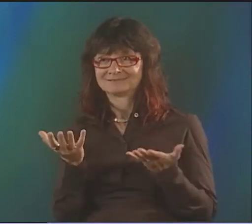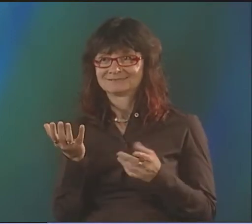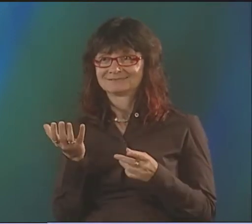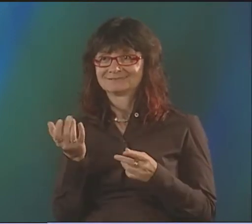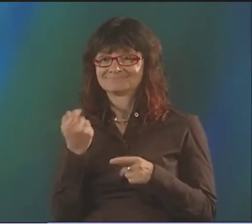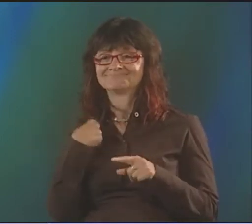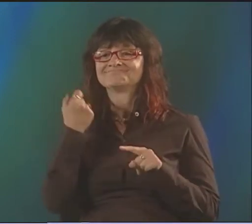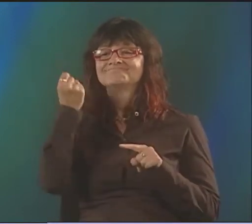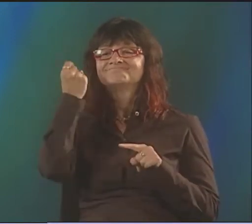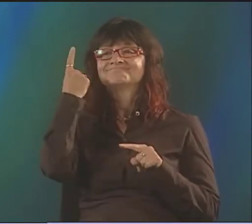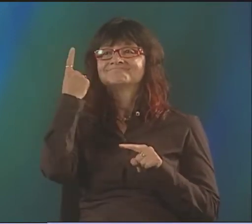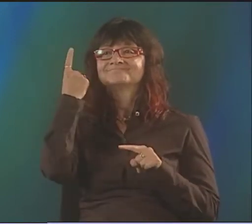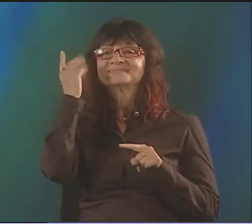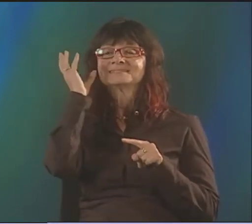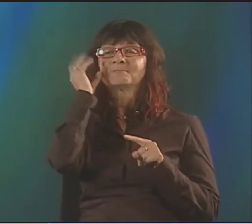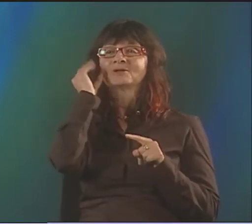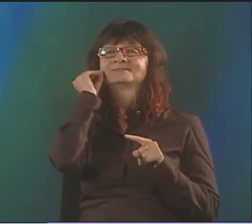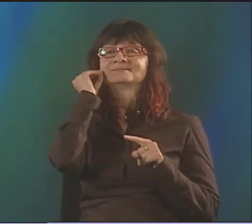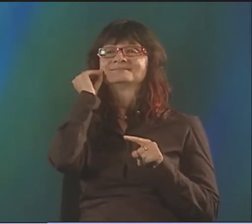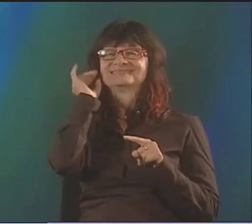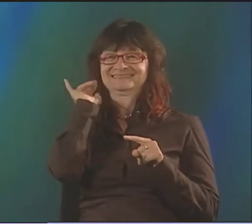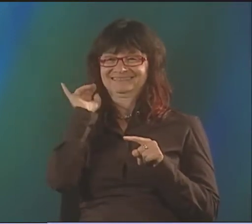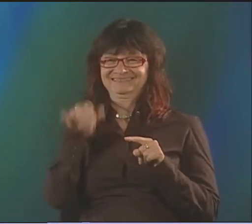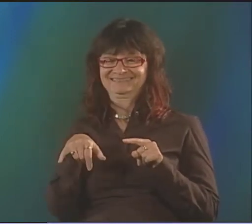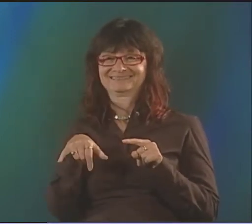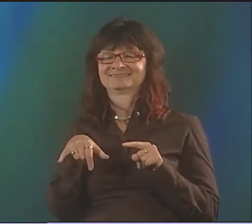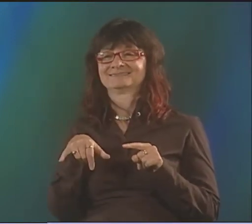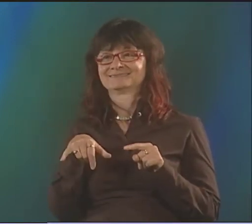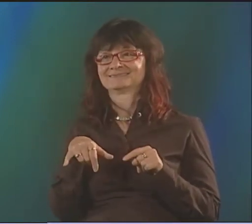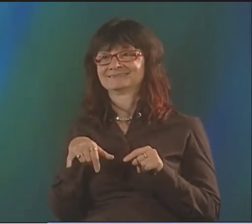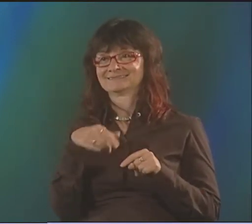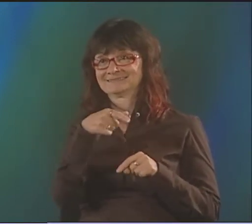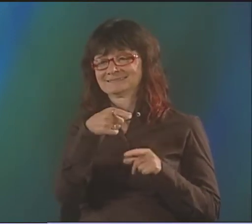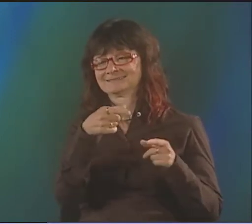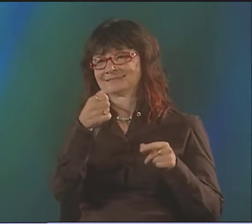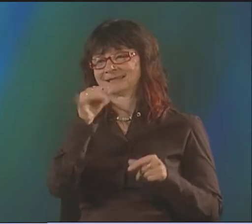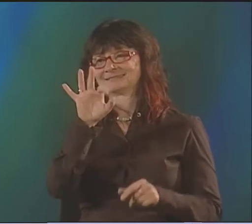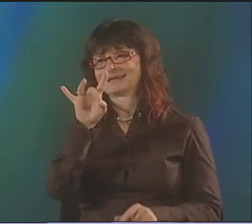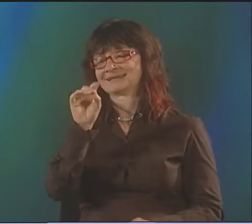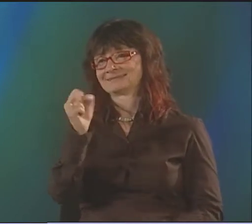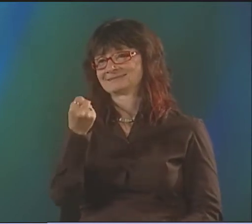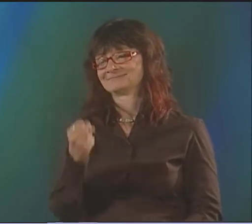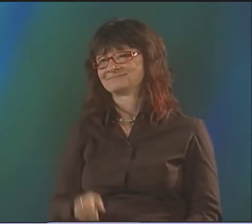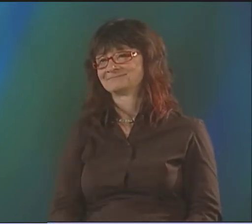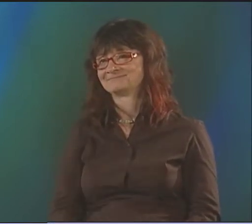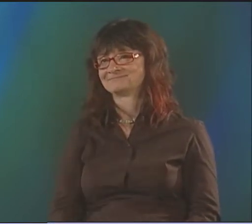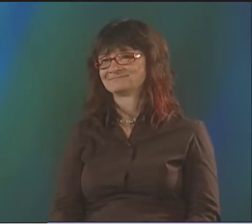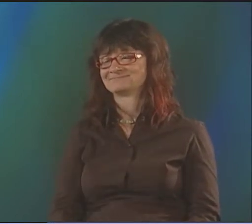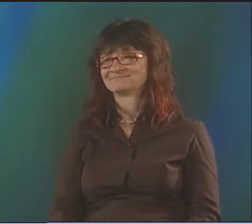I DID WRITE POETRY BEFORE THAT TIME, BUT I WROTE IT IN ENGLISH. BUT AT THAT PARTICULAR TIME, THAT ASL POETRY EXPLOSION